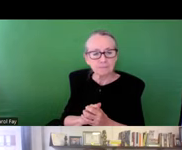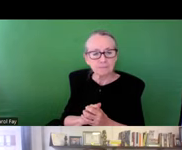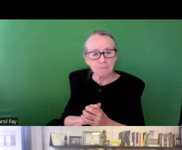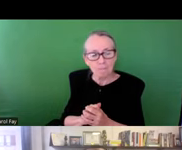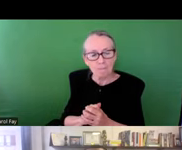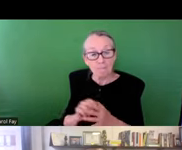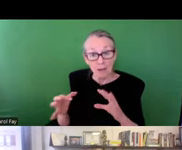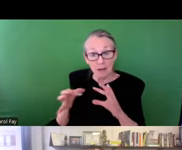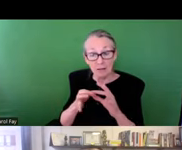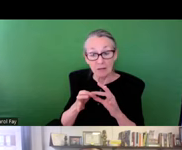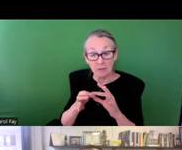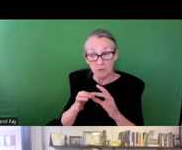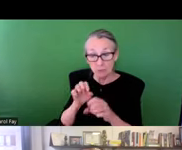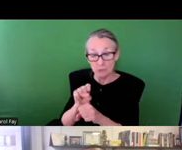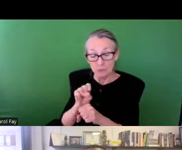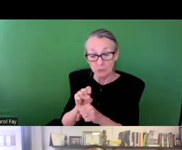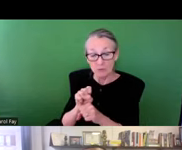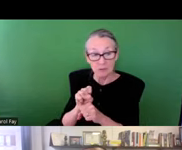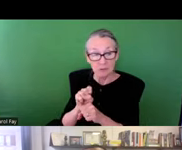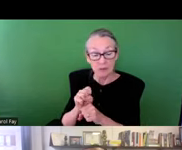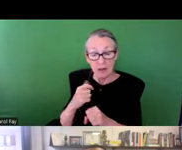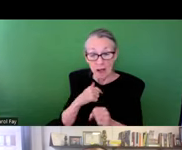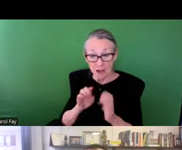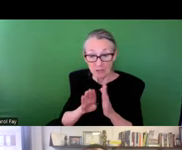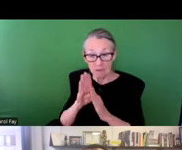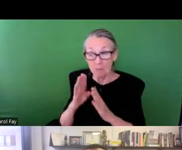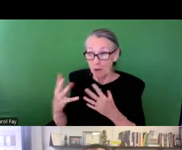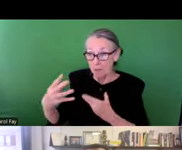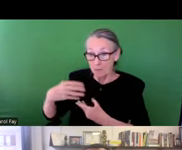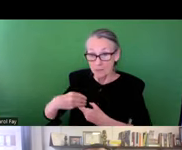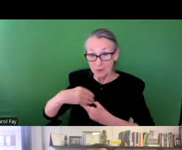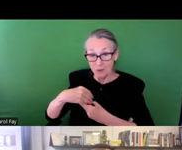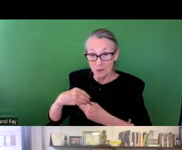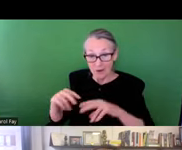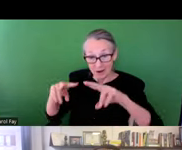inspection processes and virtual additive.